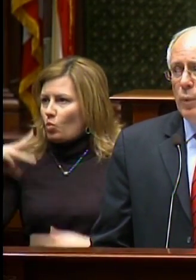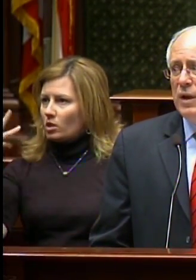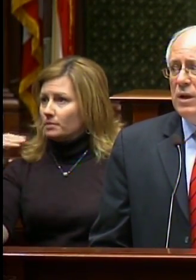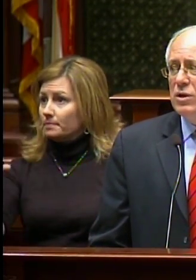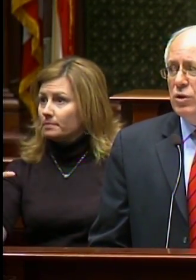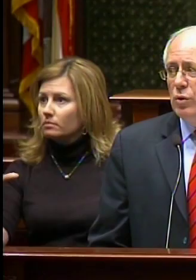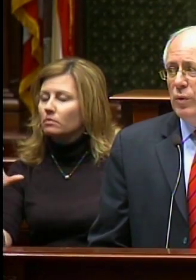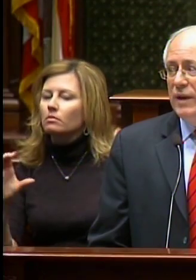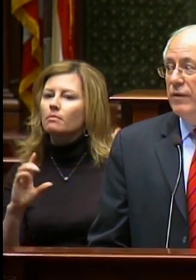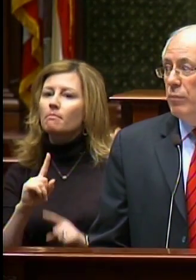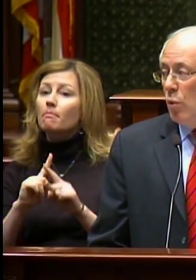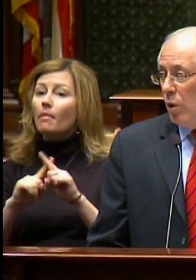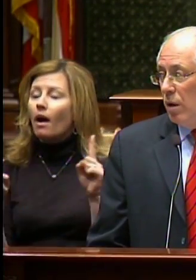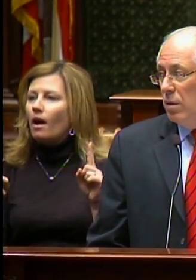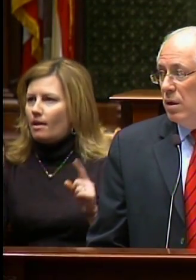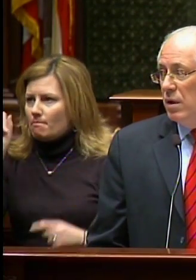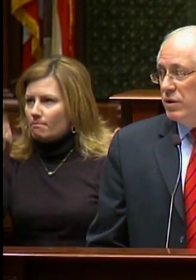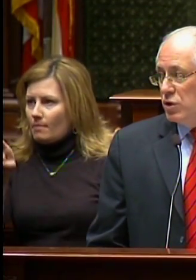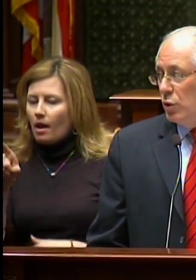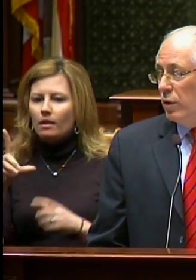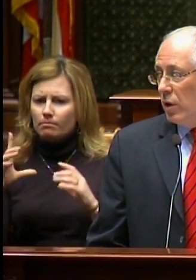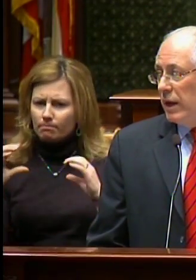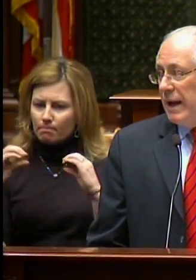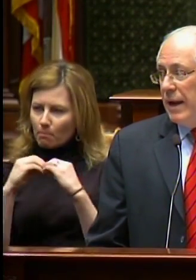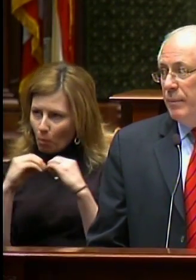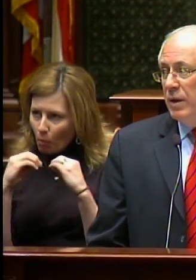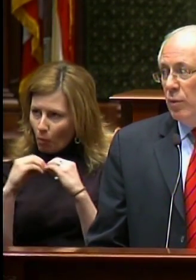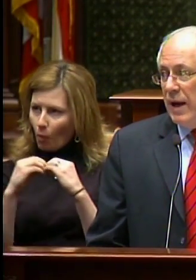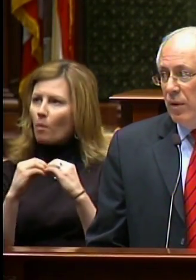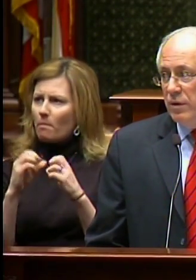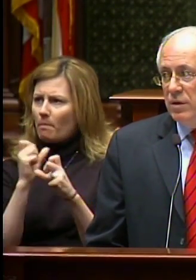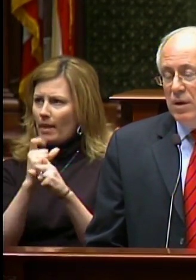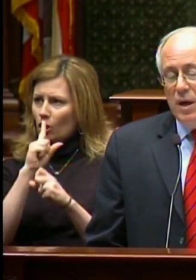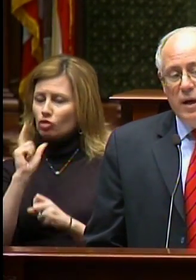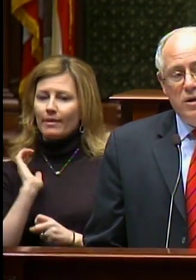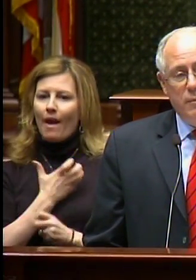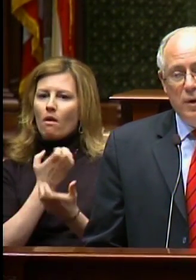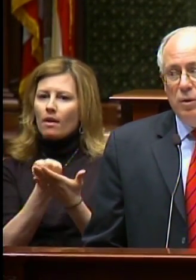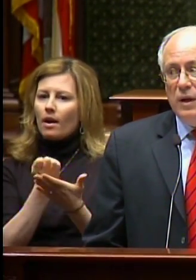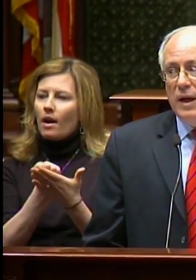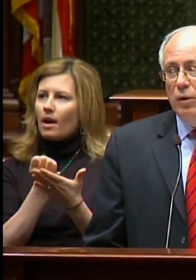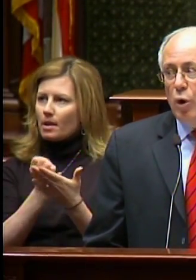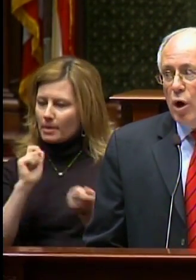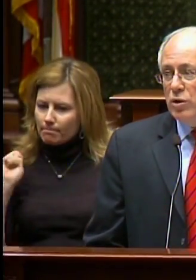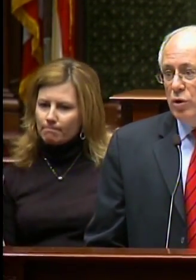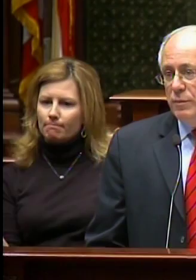But we need to do even more to help turn our economy around – and to build a long-term